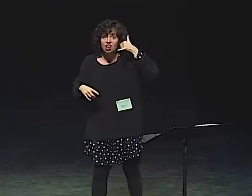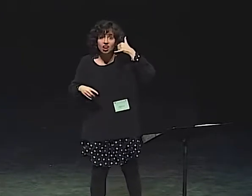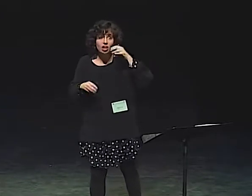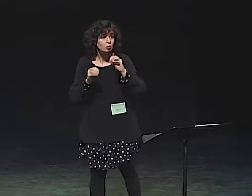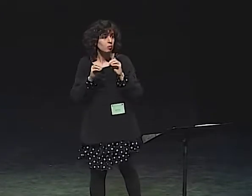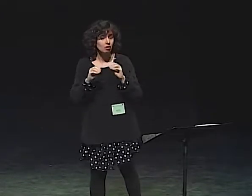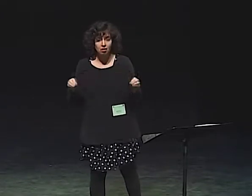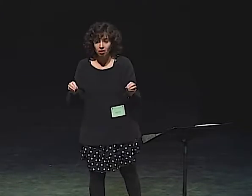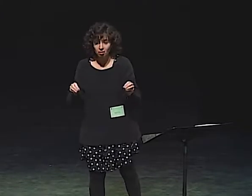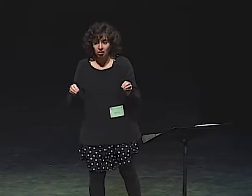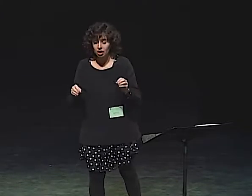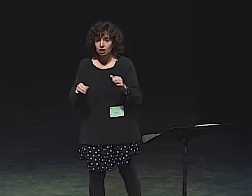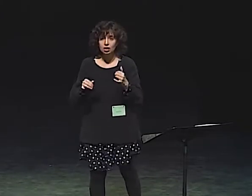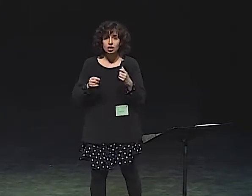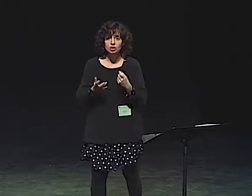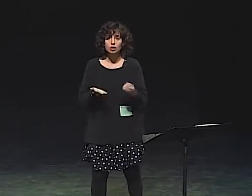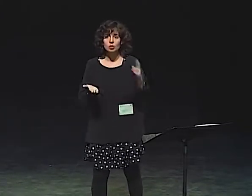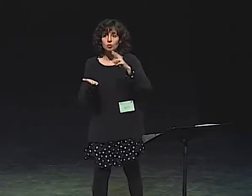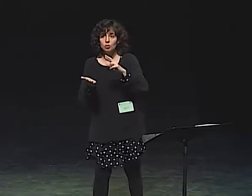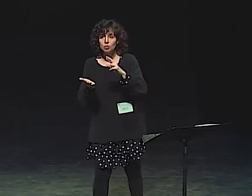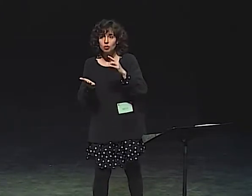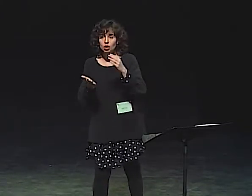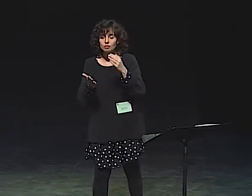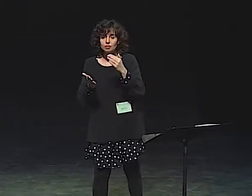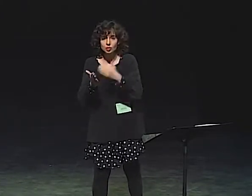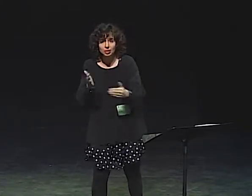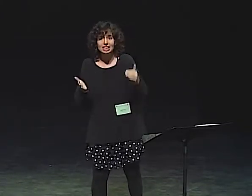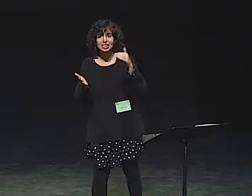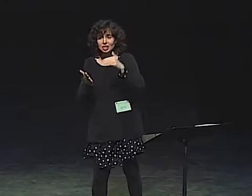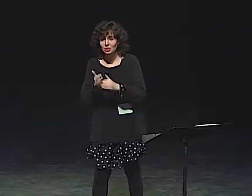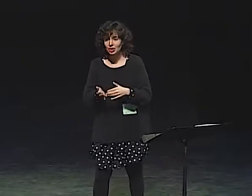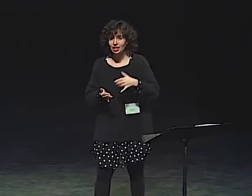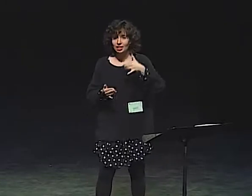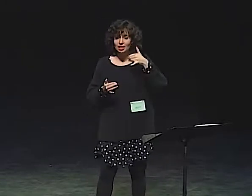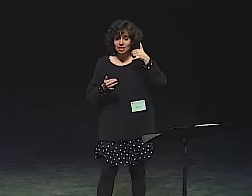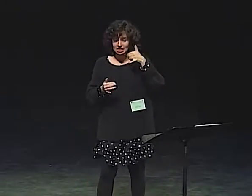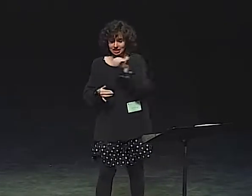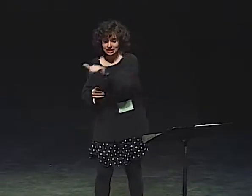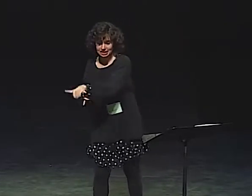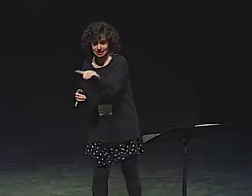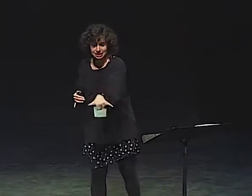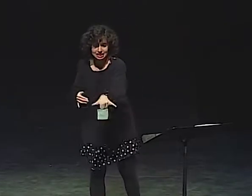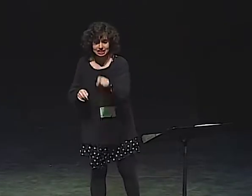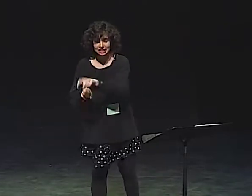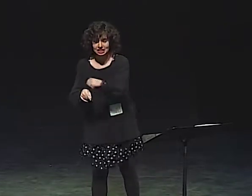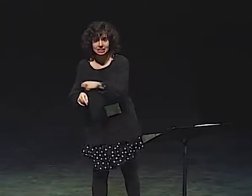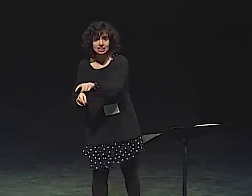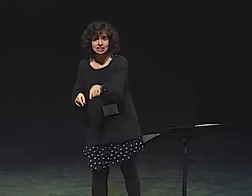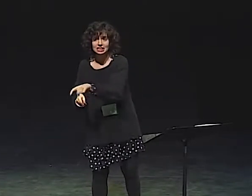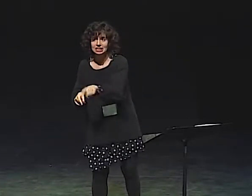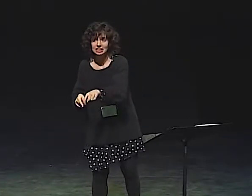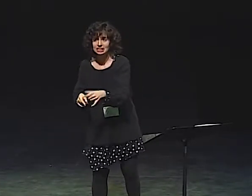SO THAT IT'S TIME FOR HER TO CALL, BUT SHE CAN'T. AND SHE SYMBOLIZES THIS WITH THE CLOCK